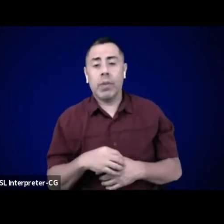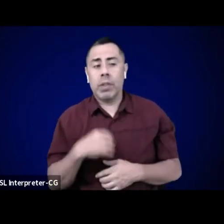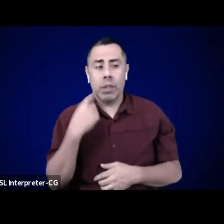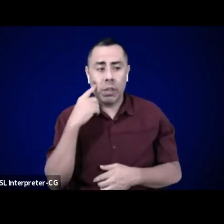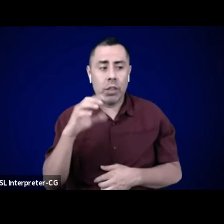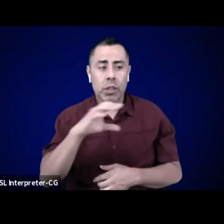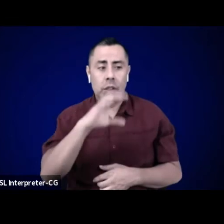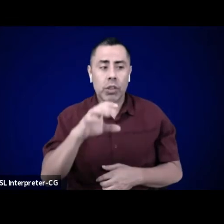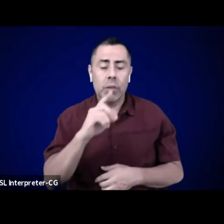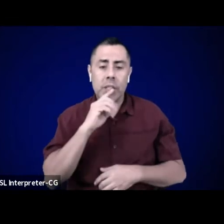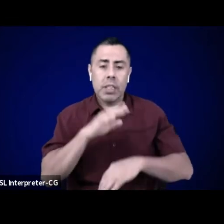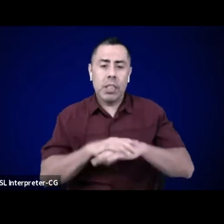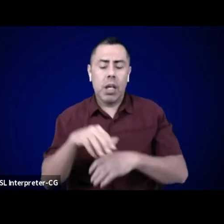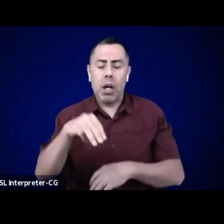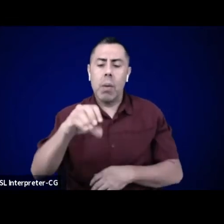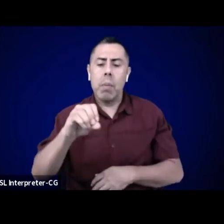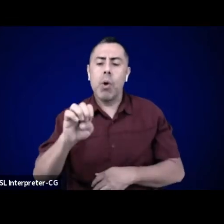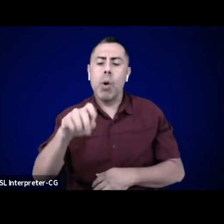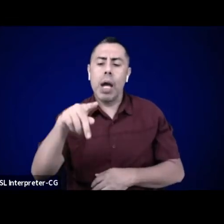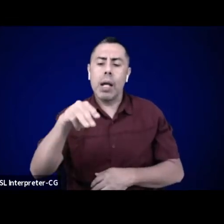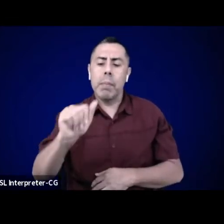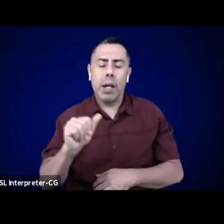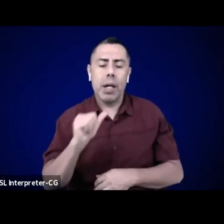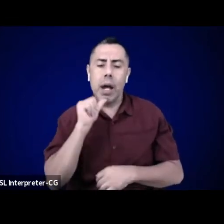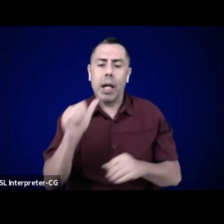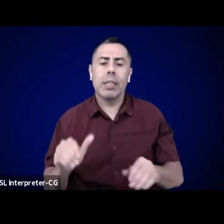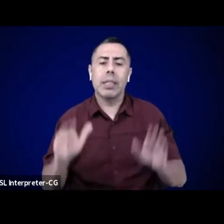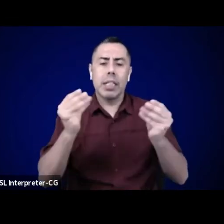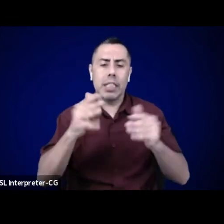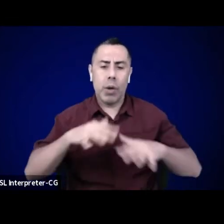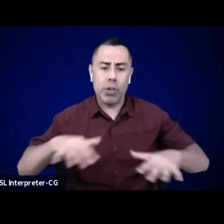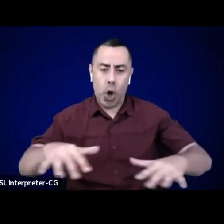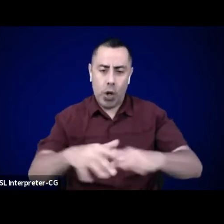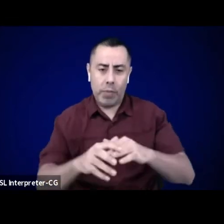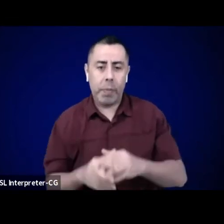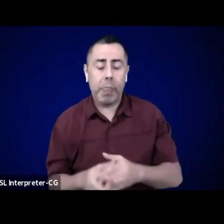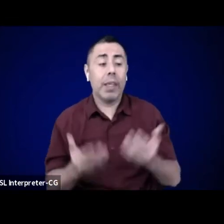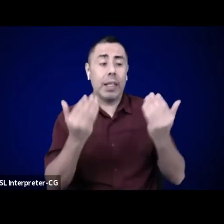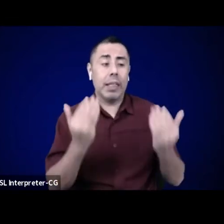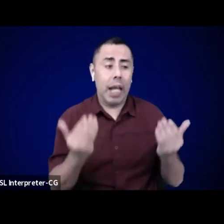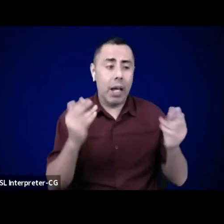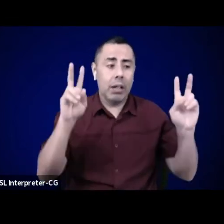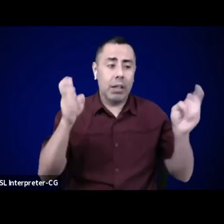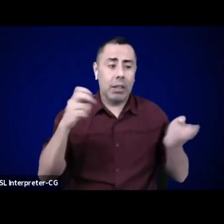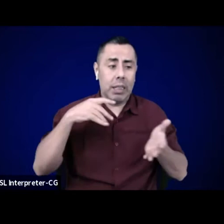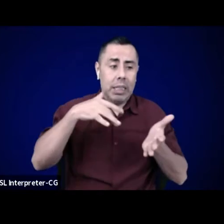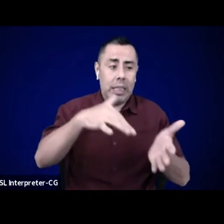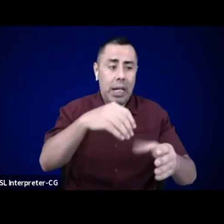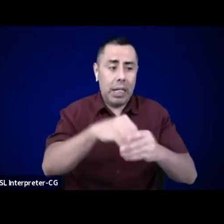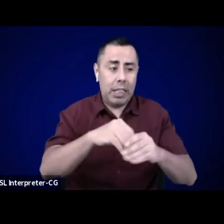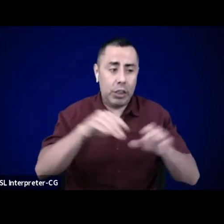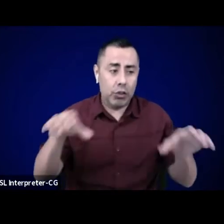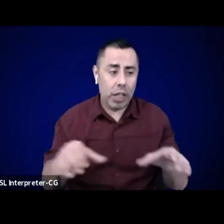studying into action. And study is often slow like art making, like labor,